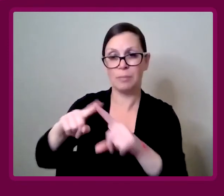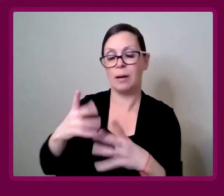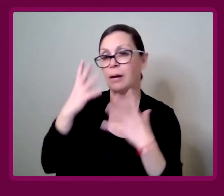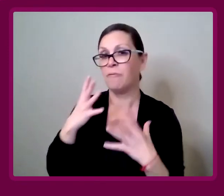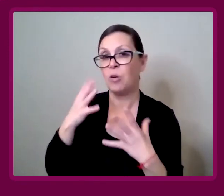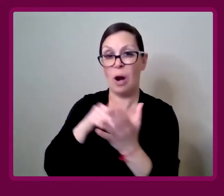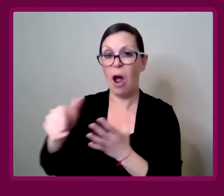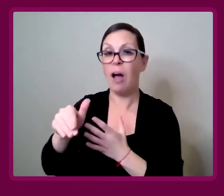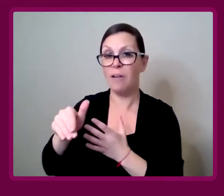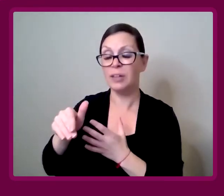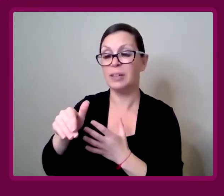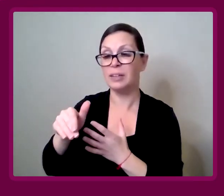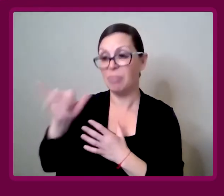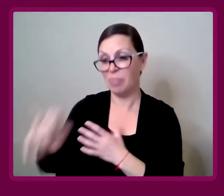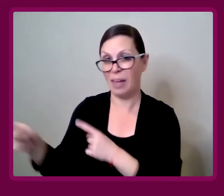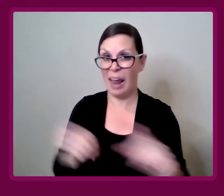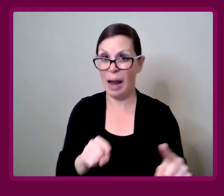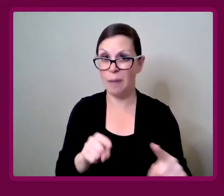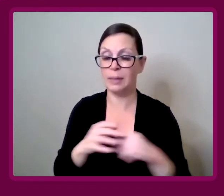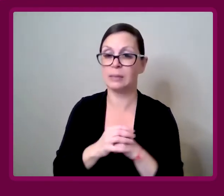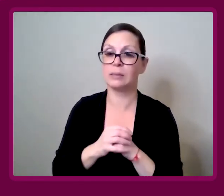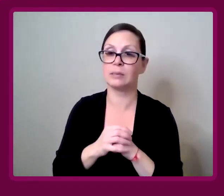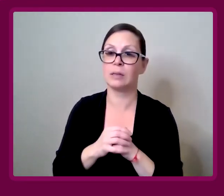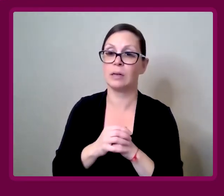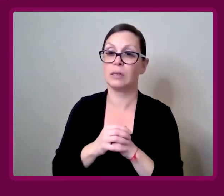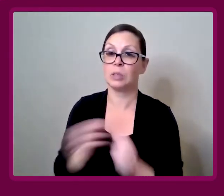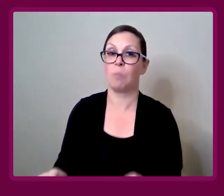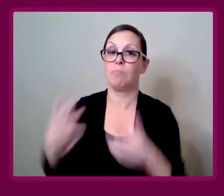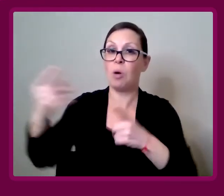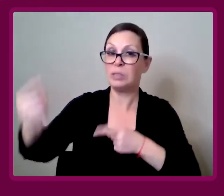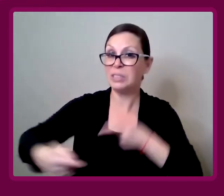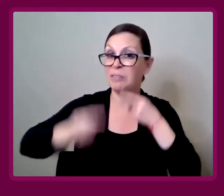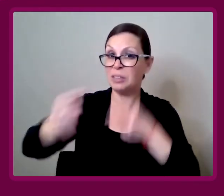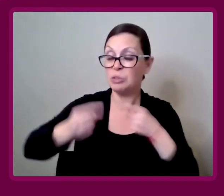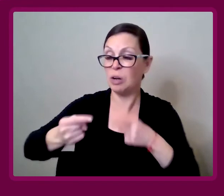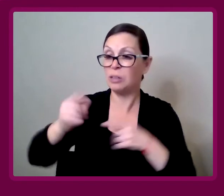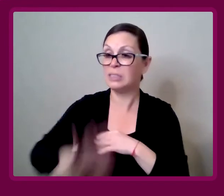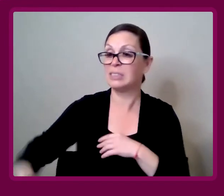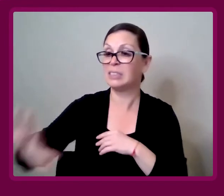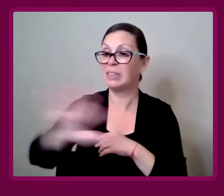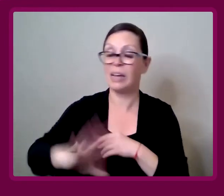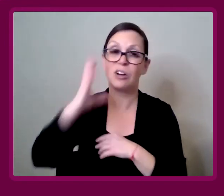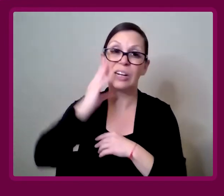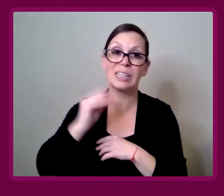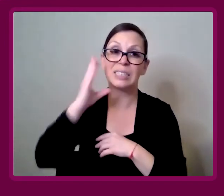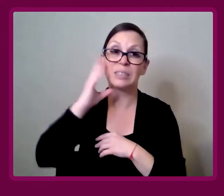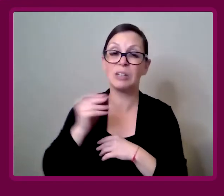Unfortunately, quite often they are, and having to fight a lot of other battles as well, at